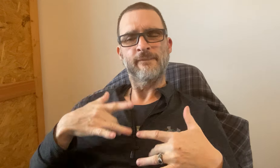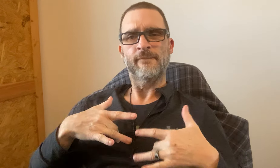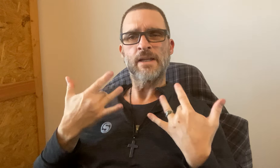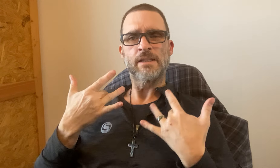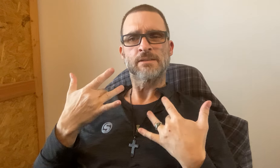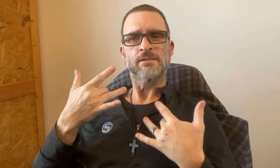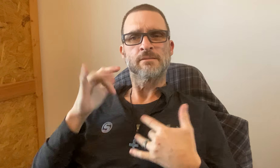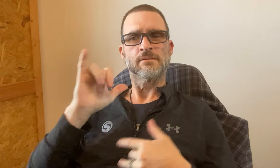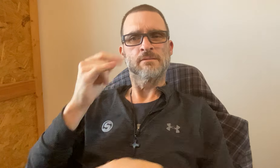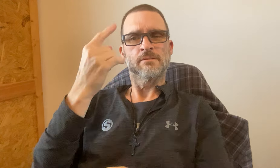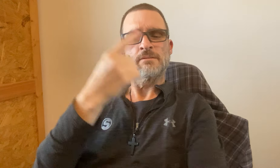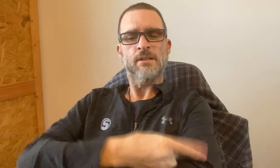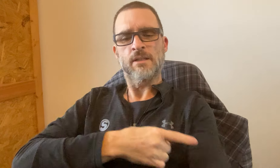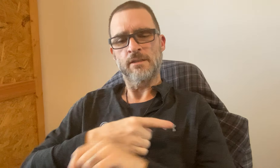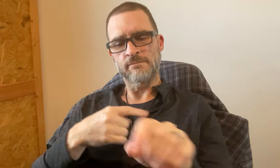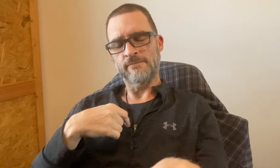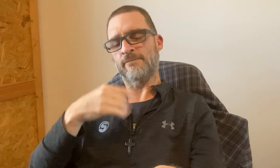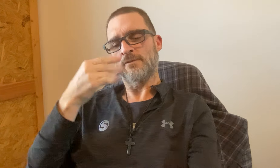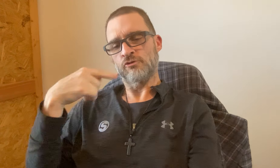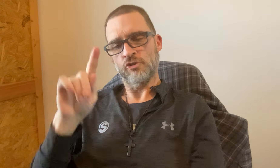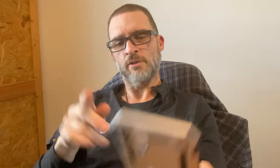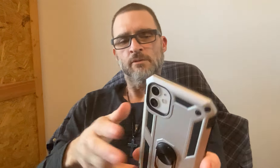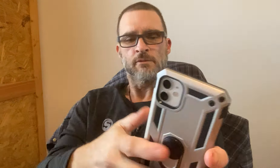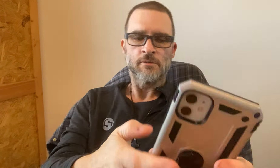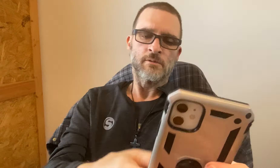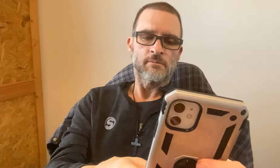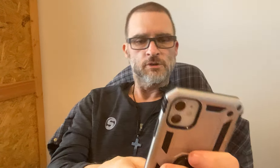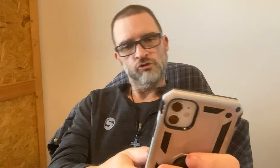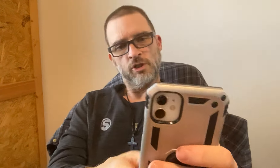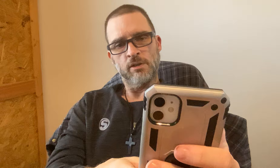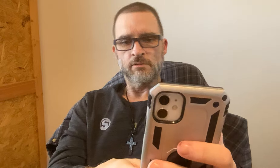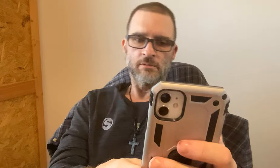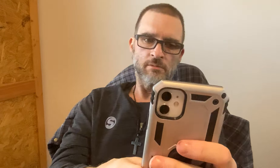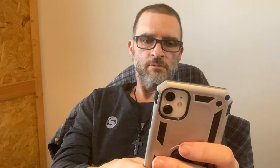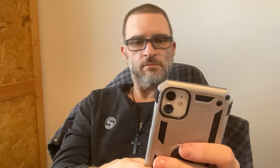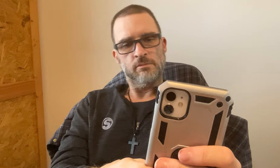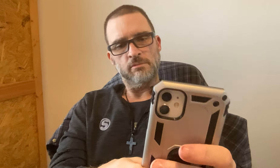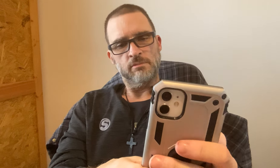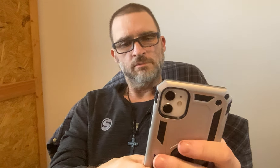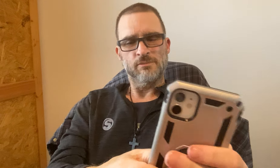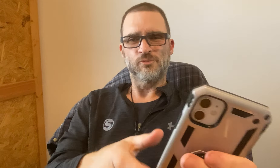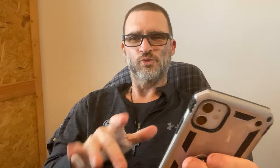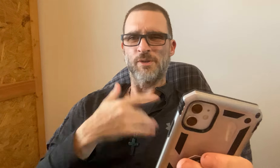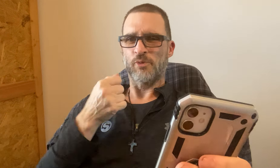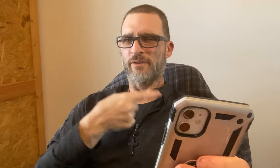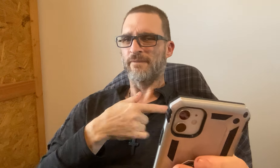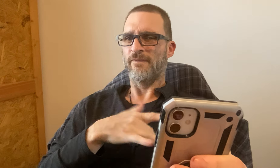I think they have some event that day. I forgot to check. *Let me check*